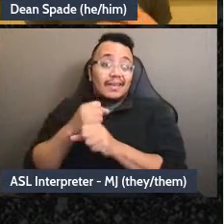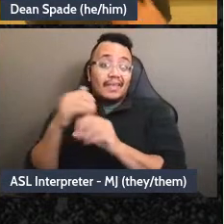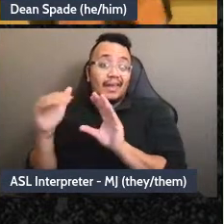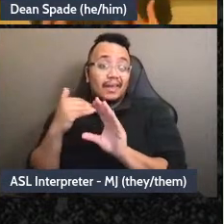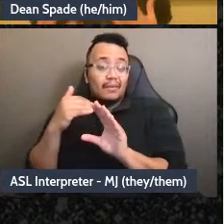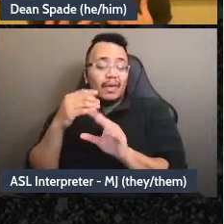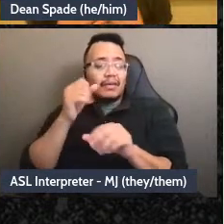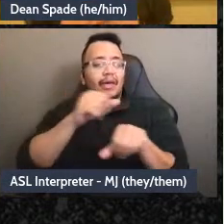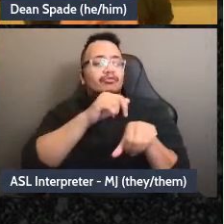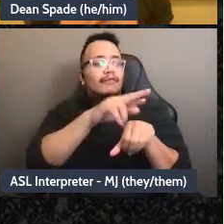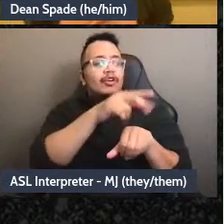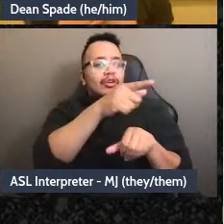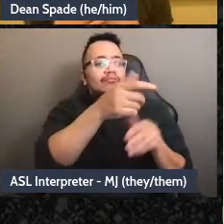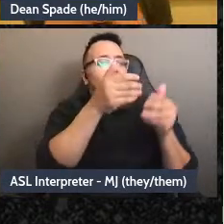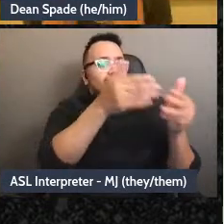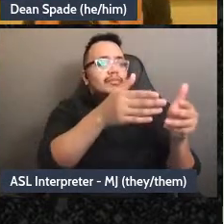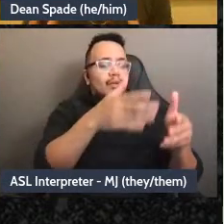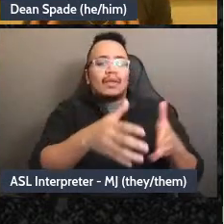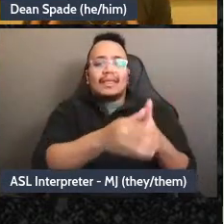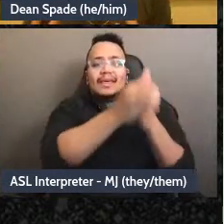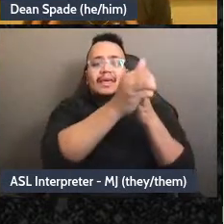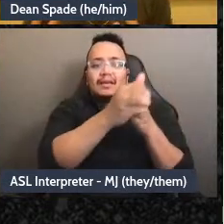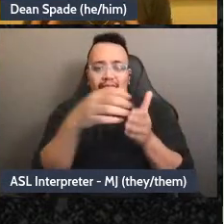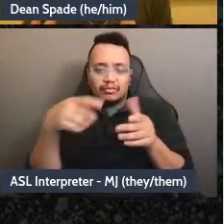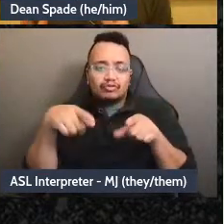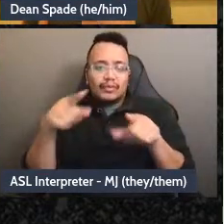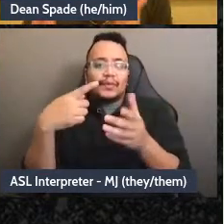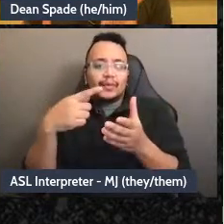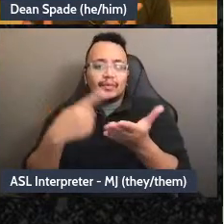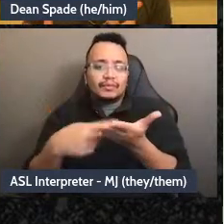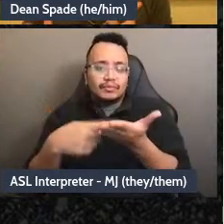and a lot of groups I’m in will have like a rapid response team that deals with things